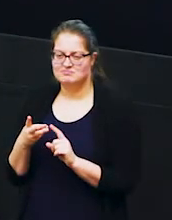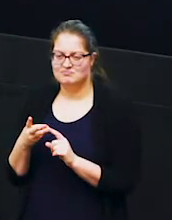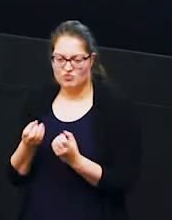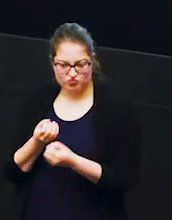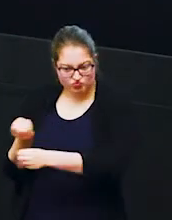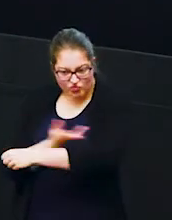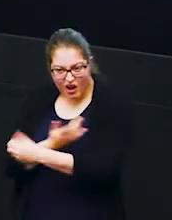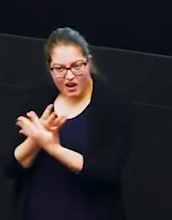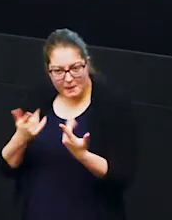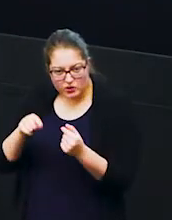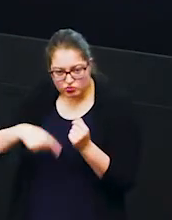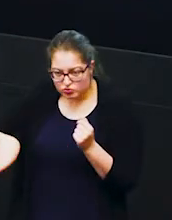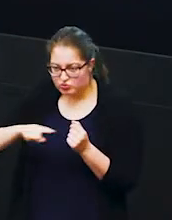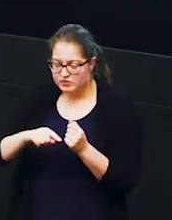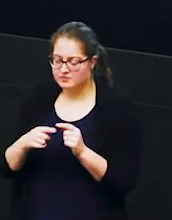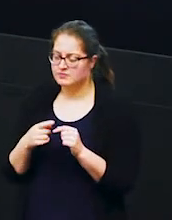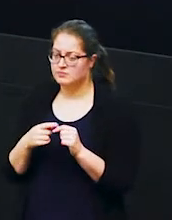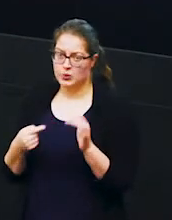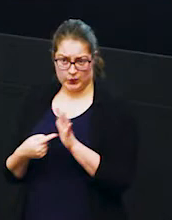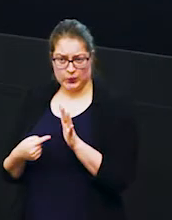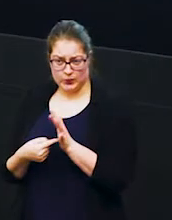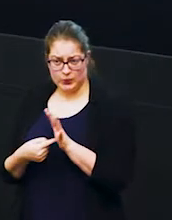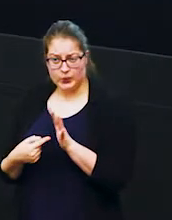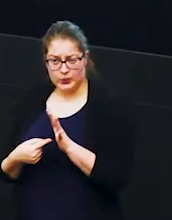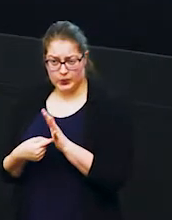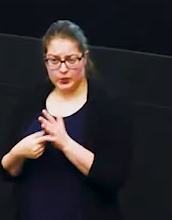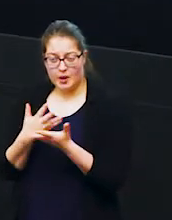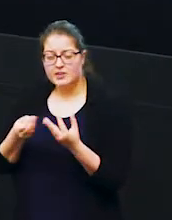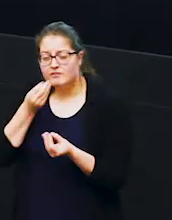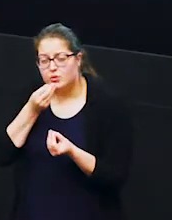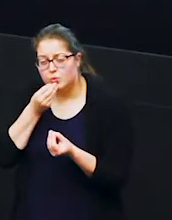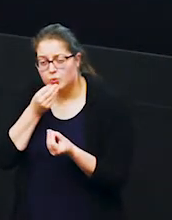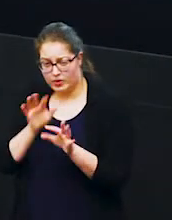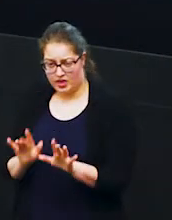there is on the ground and that's really important to tell us how much food there is available to